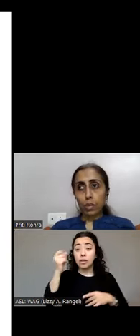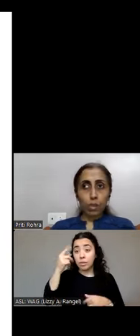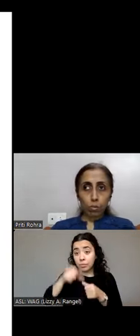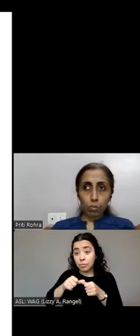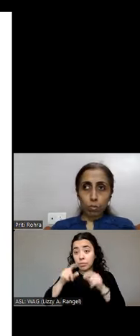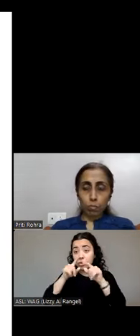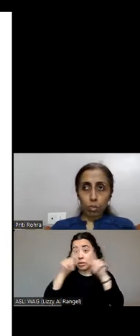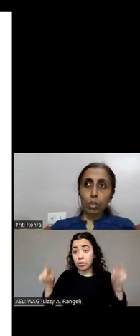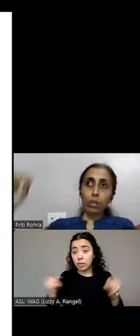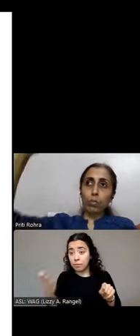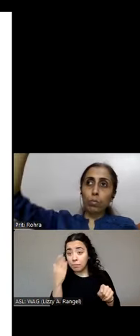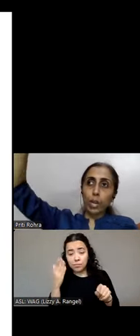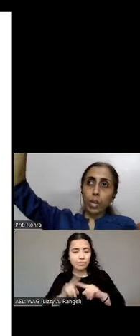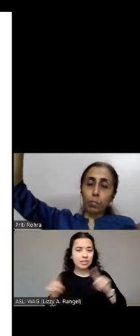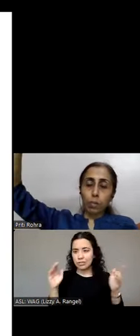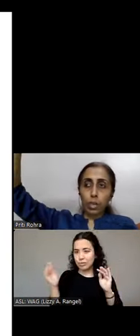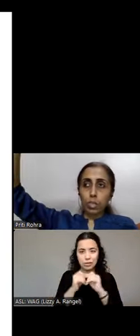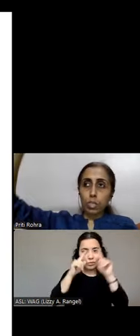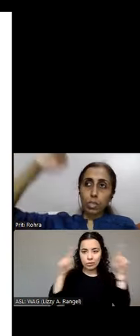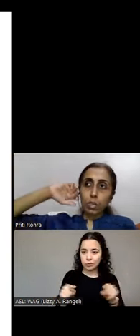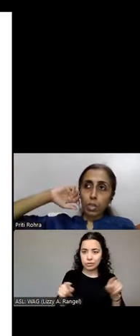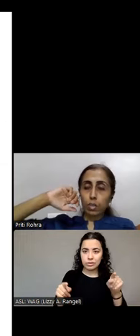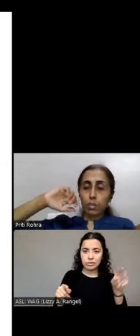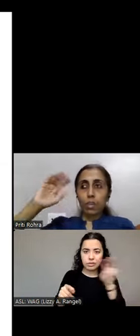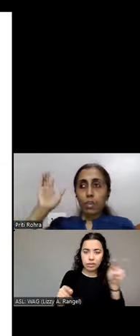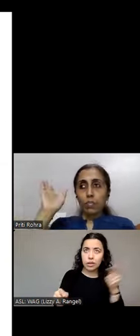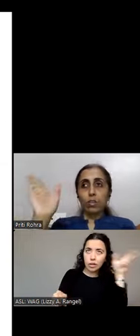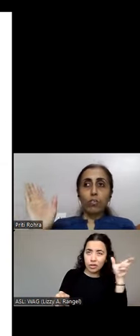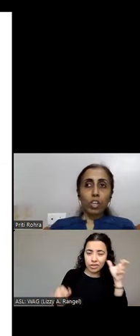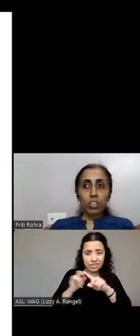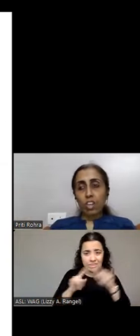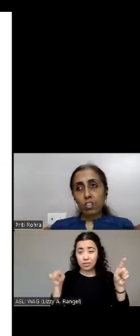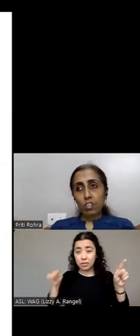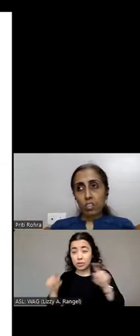available to them. They need to go back up to see the header. When you freeze the headers